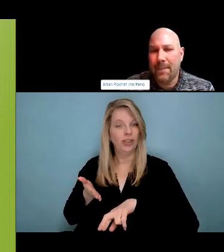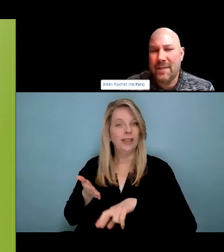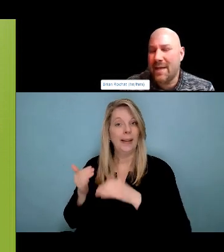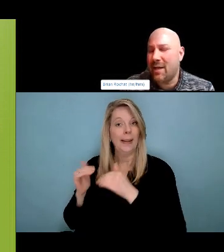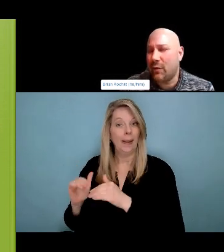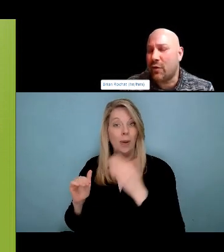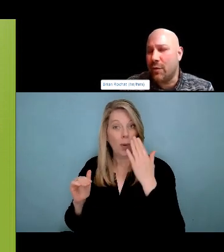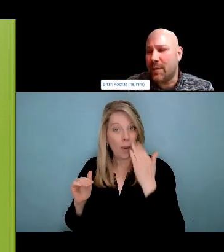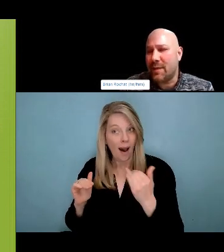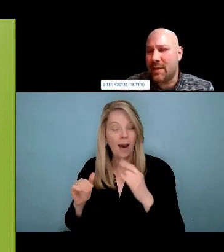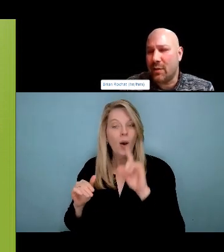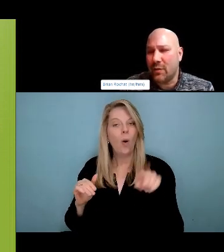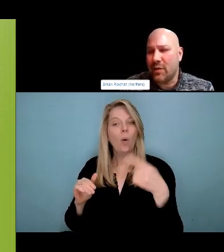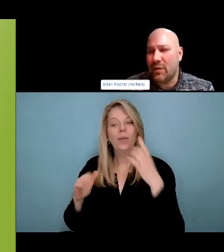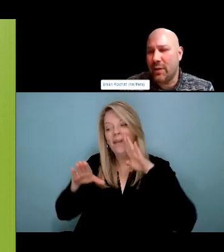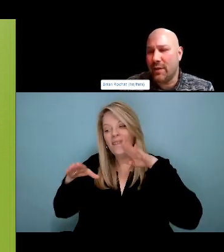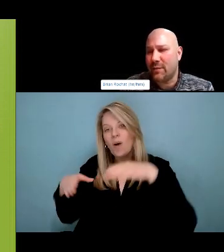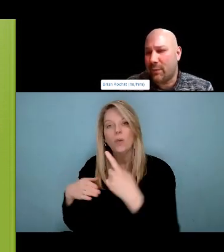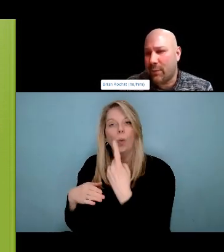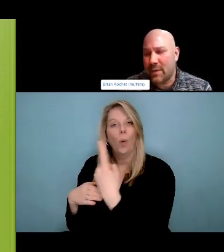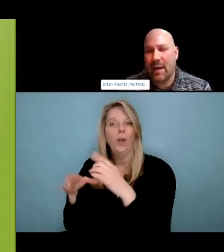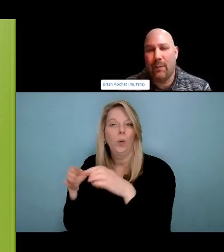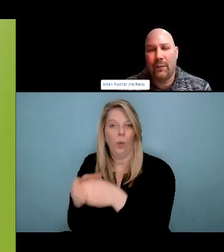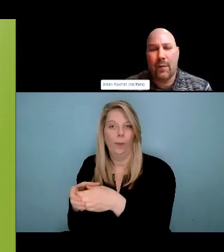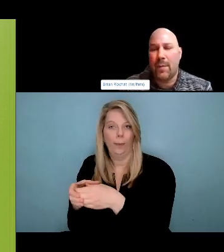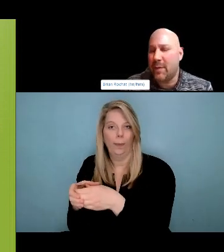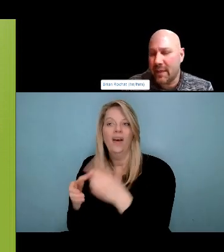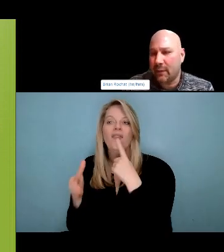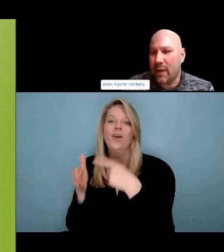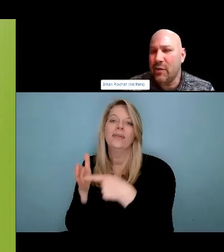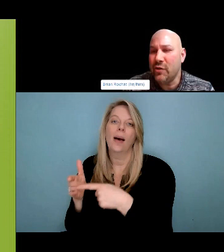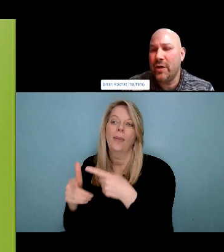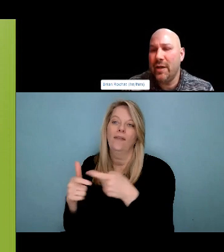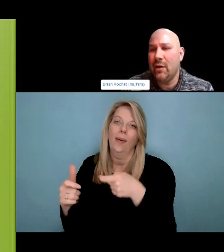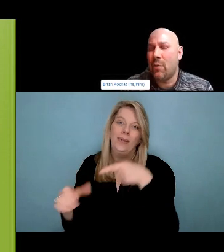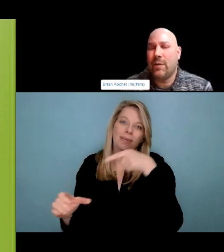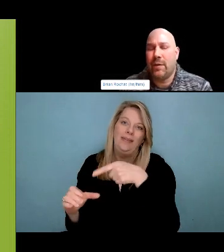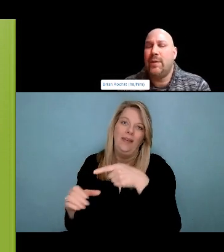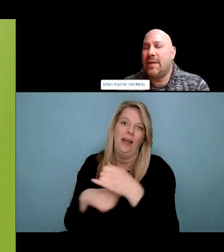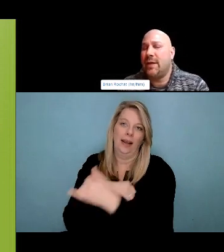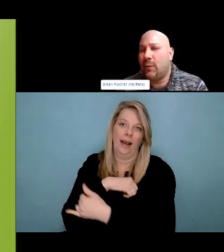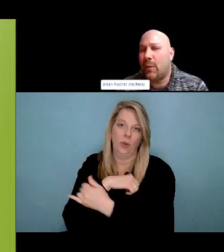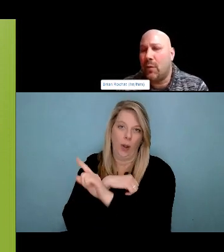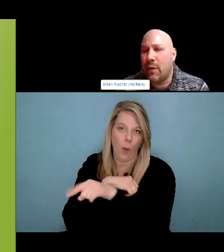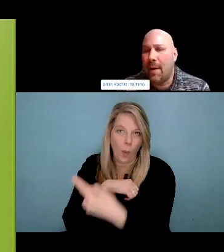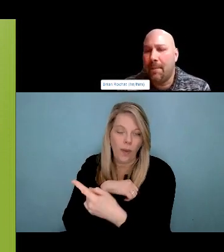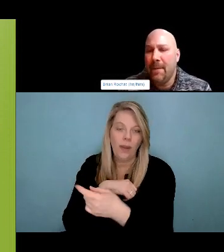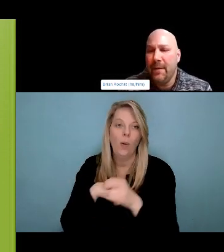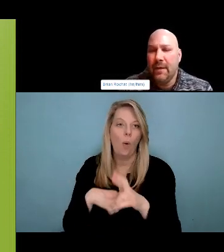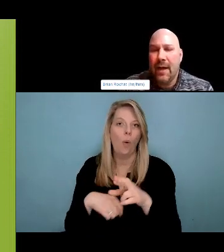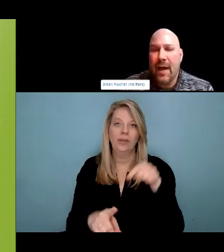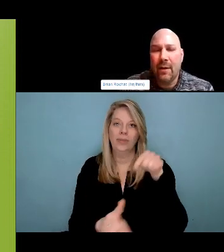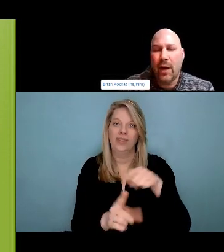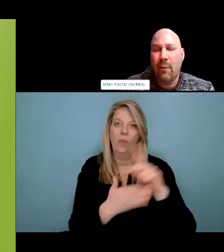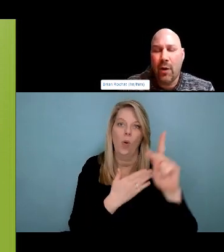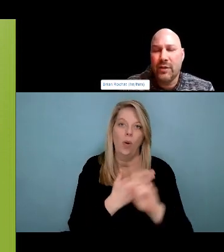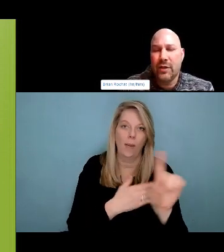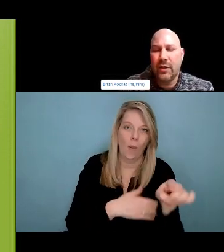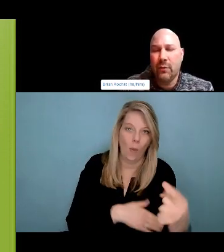All of that leads to disparities. It's common in Churchill for people just struggling, you know, like trying to find their way. We've been so traumatized. Our people have